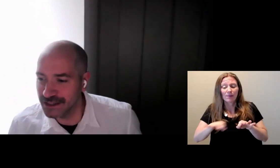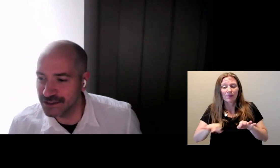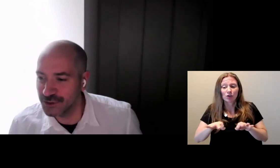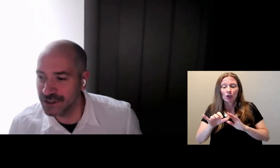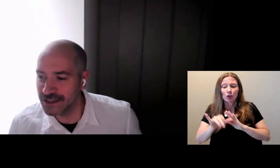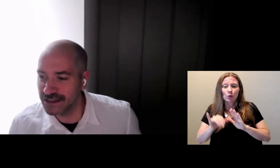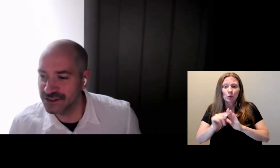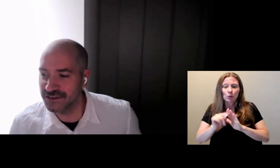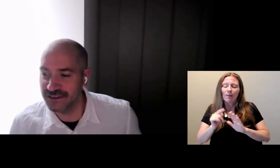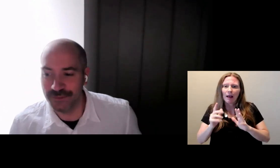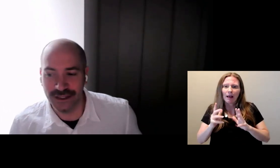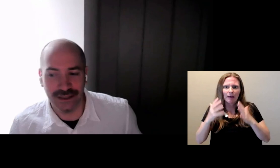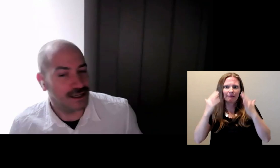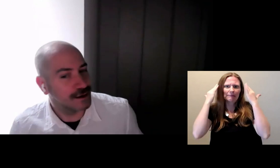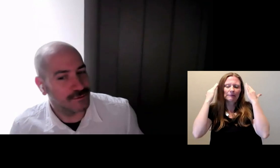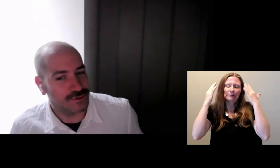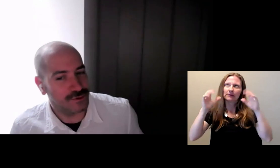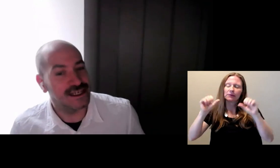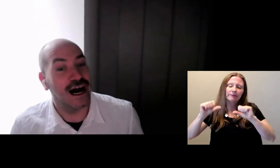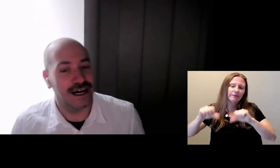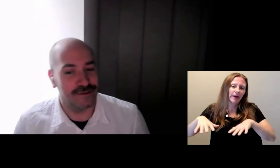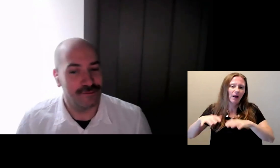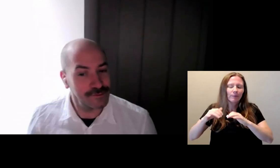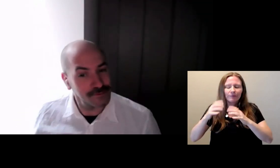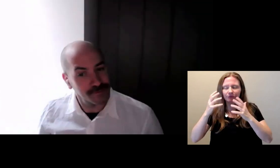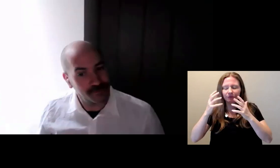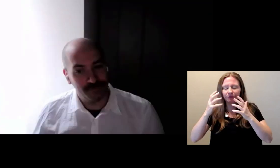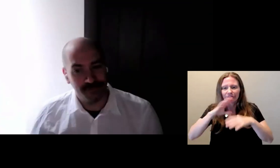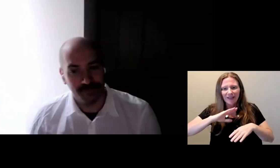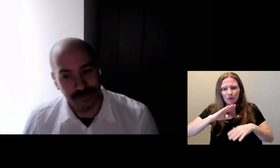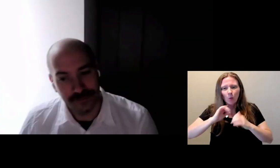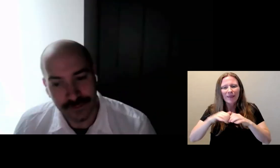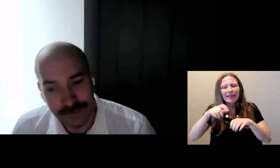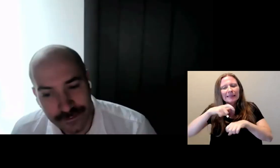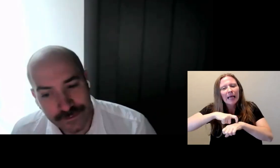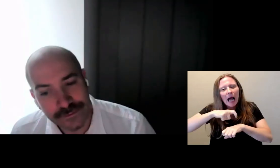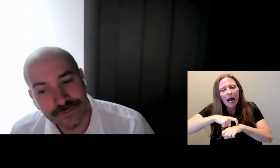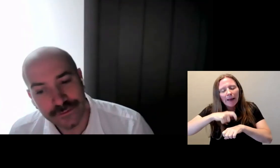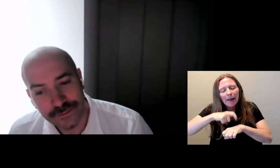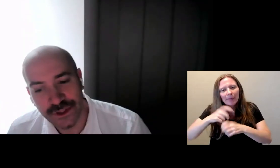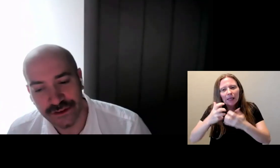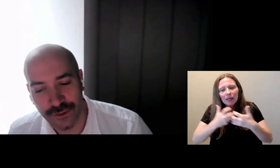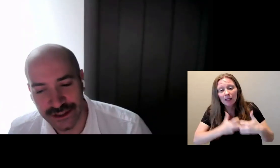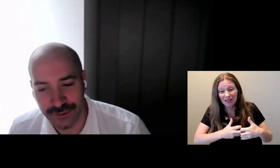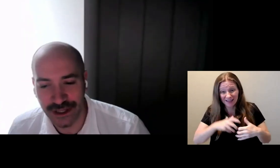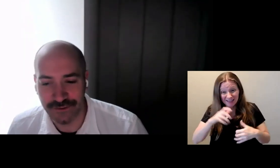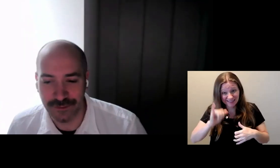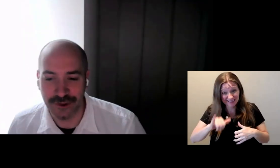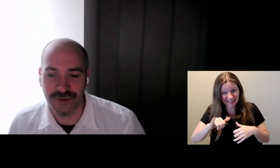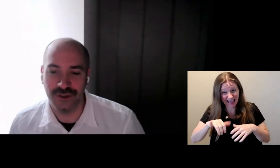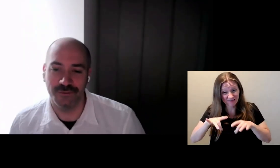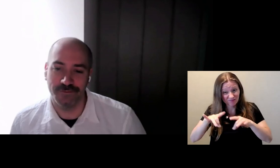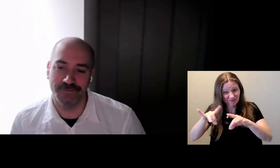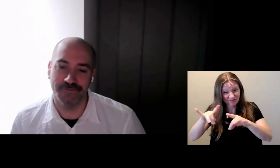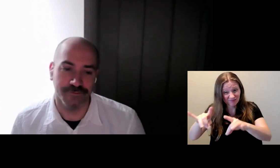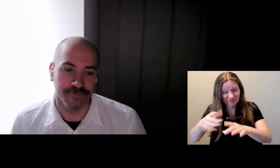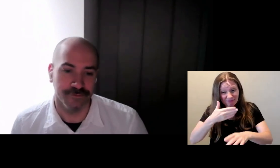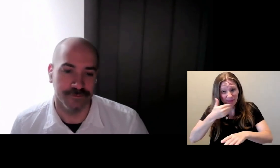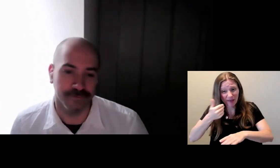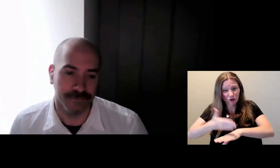Do you think that's something that comes with time? That's a question we got from YouTube.